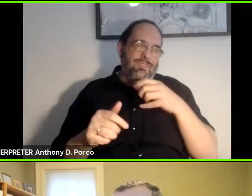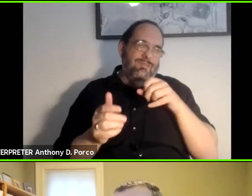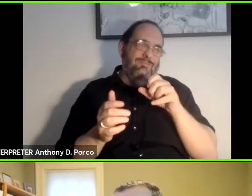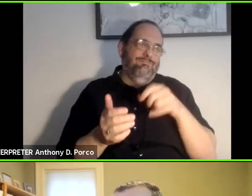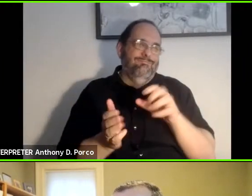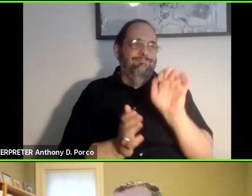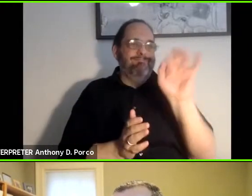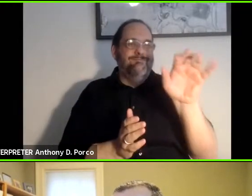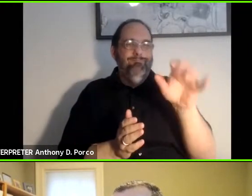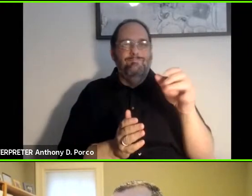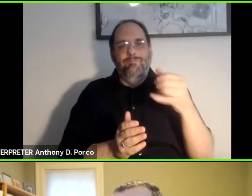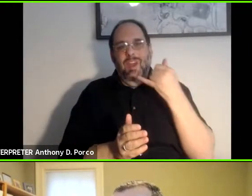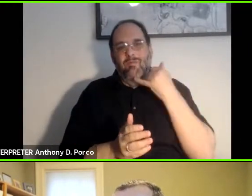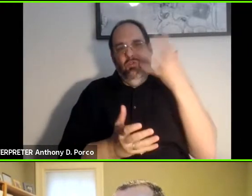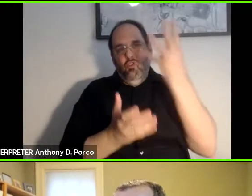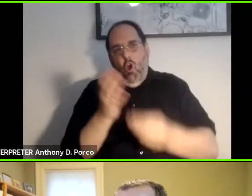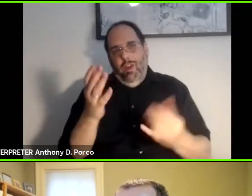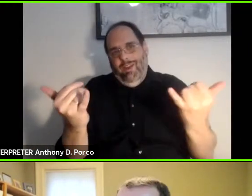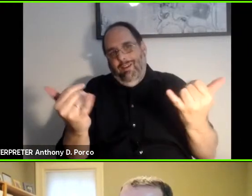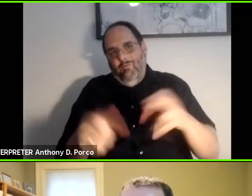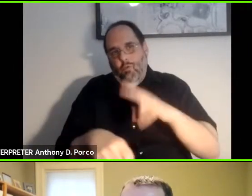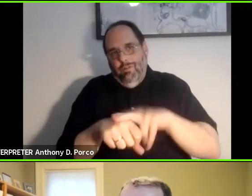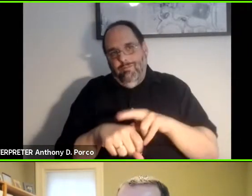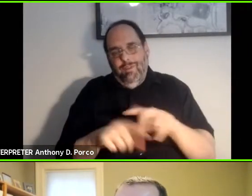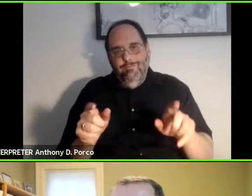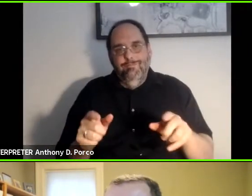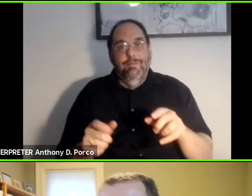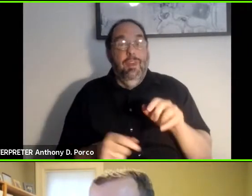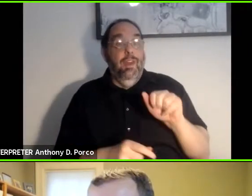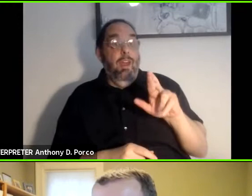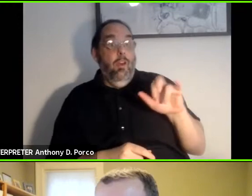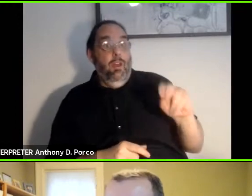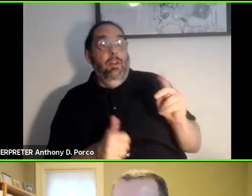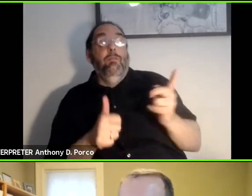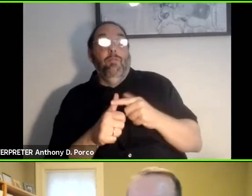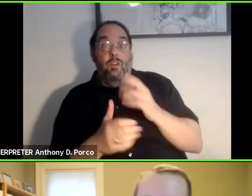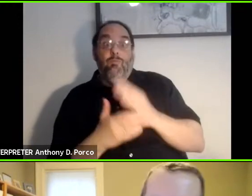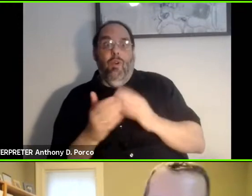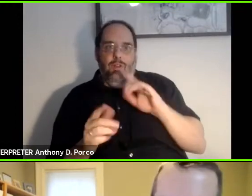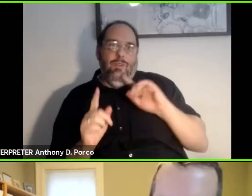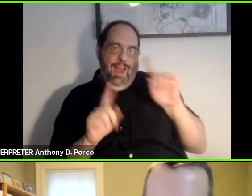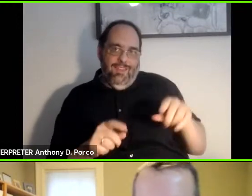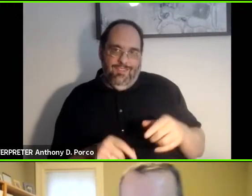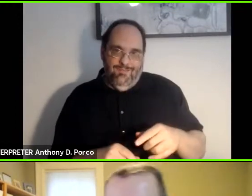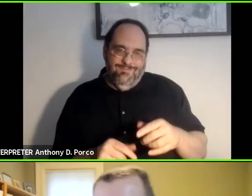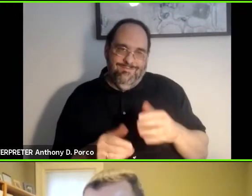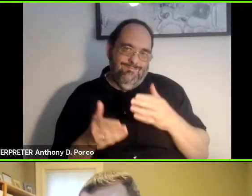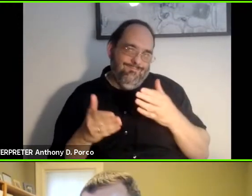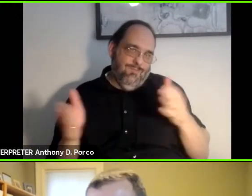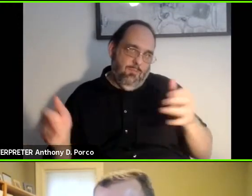Is there an analogy there for ...? >> Aaron Steinfeld: I will answer your first part which has to do with related to public transit and some of the ride-share